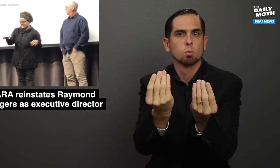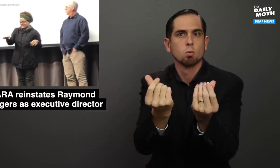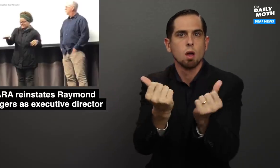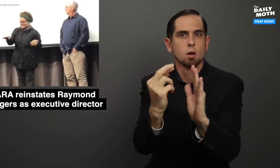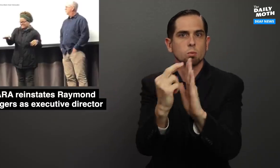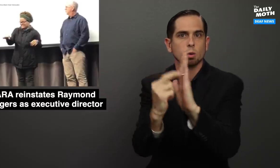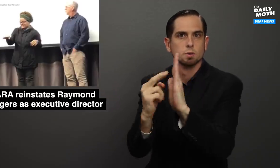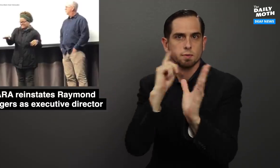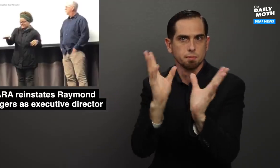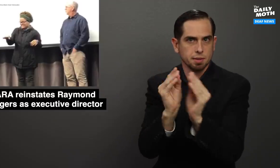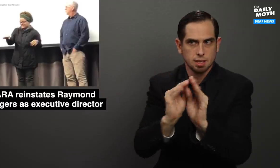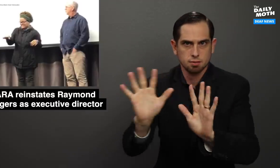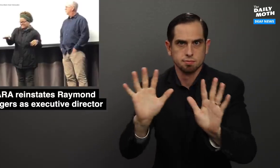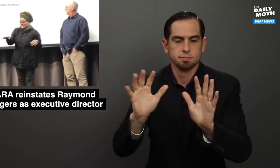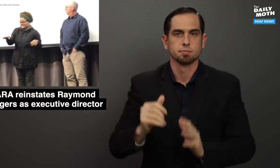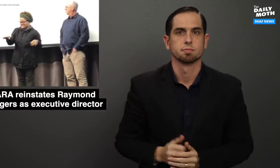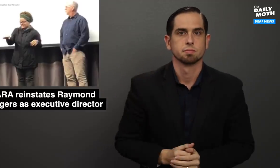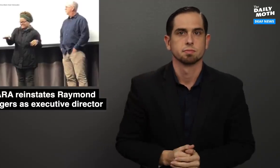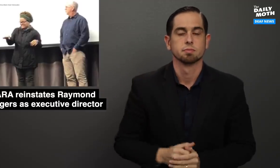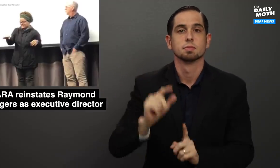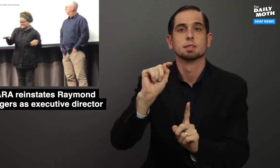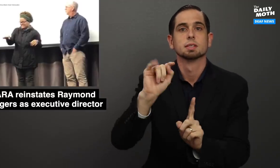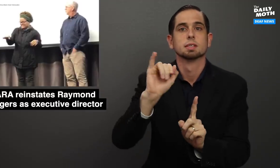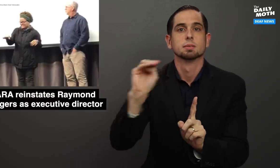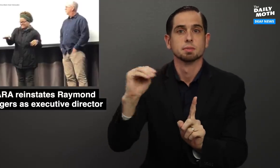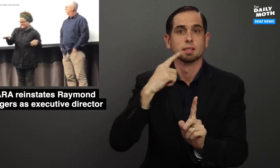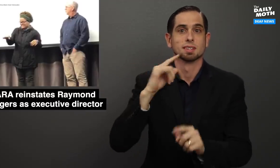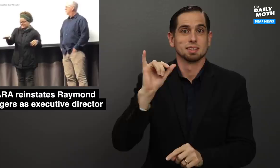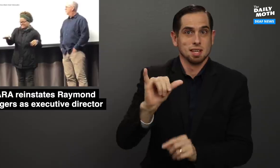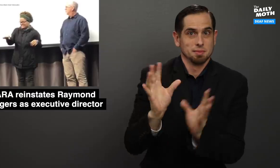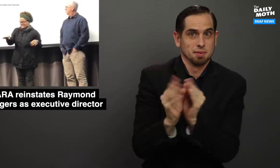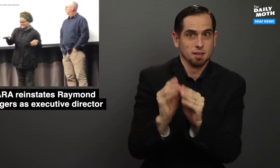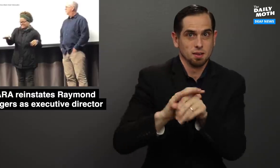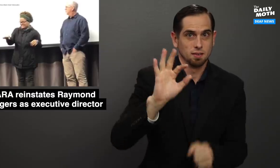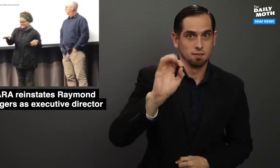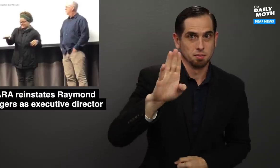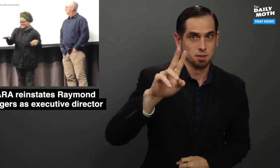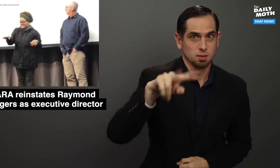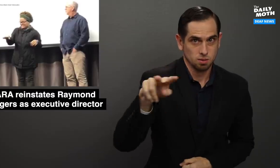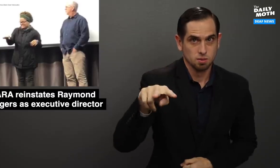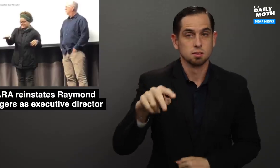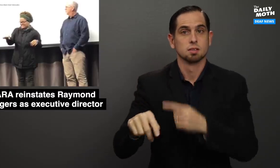ground rules for the meeting. Timm said on the meeting on February 22,